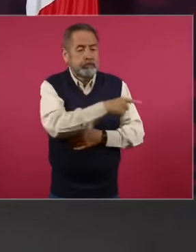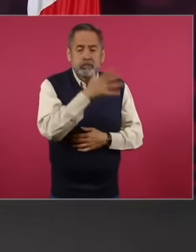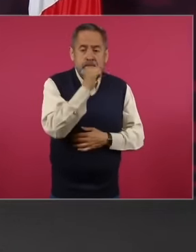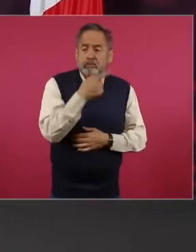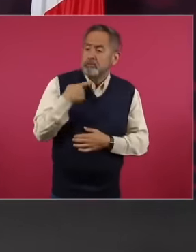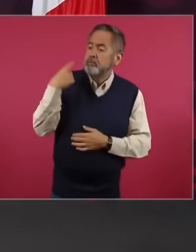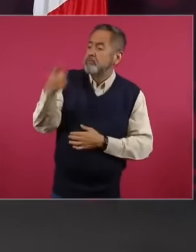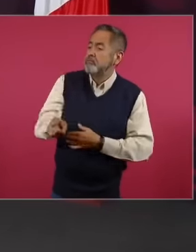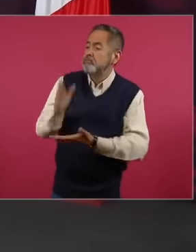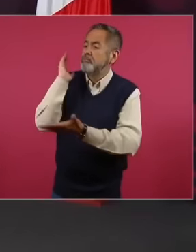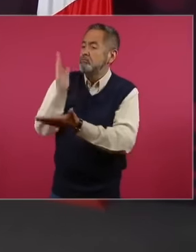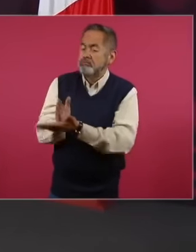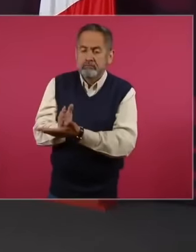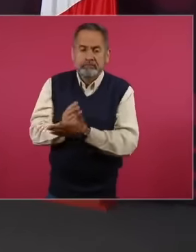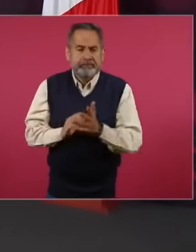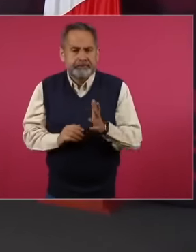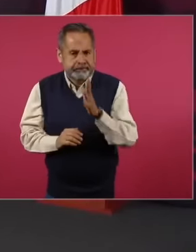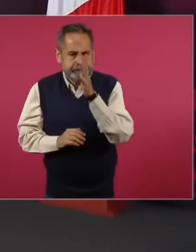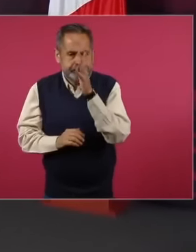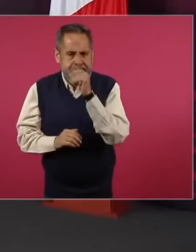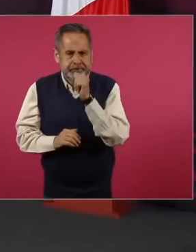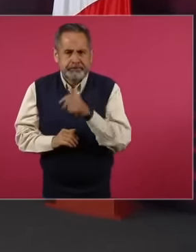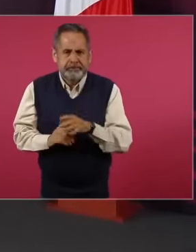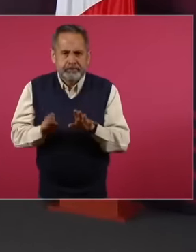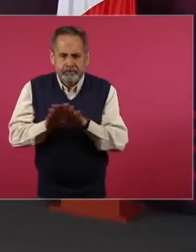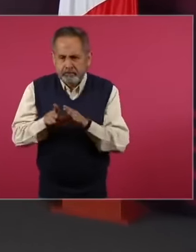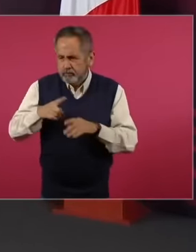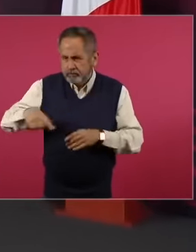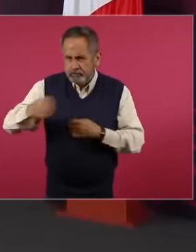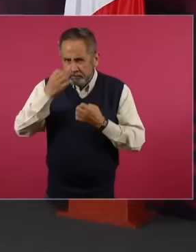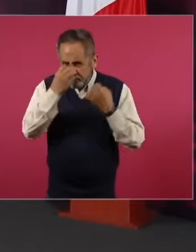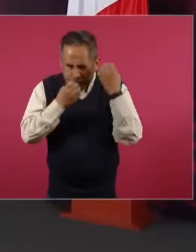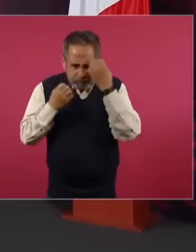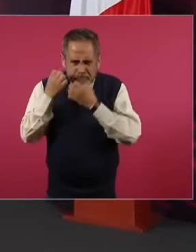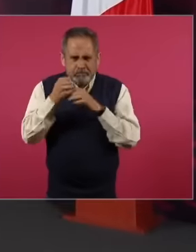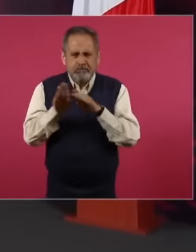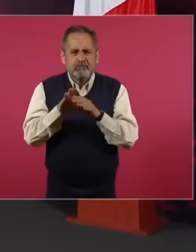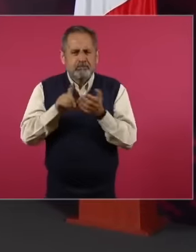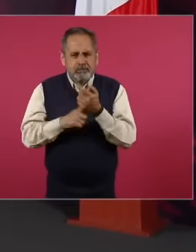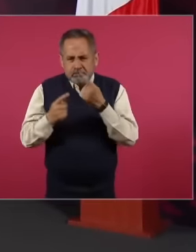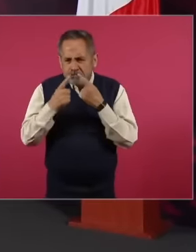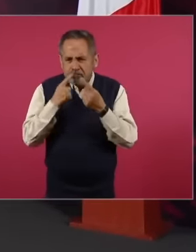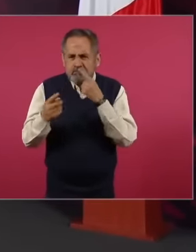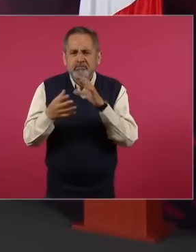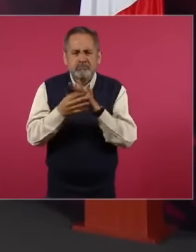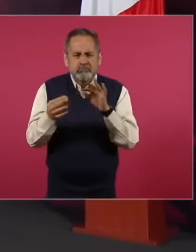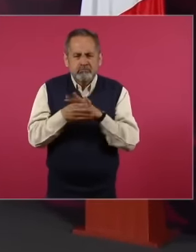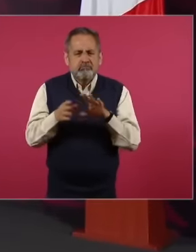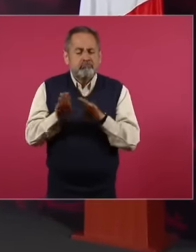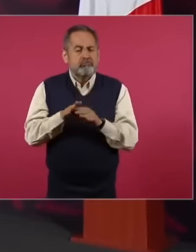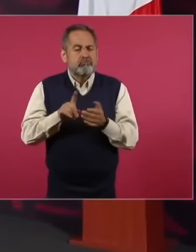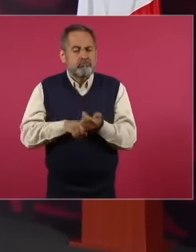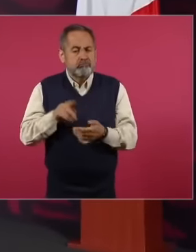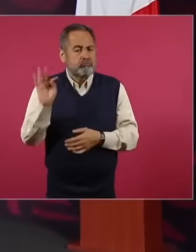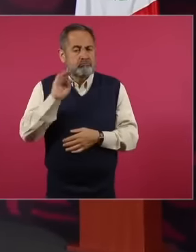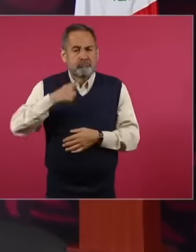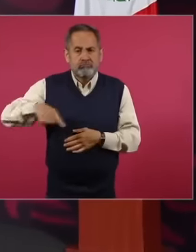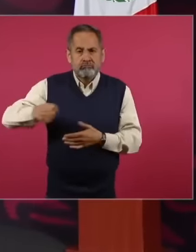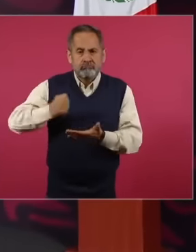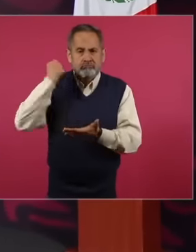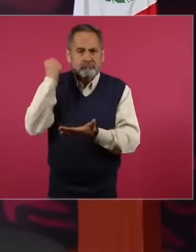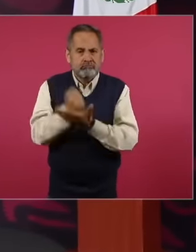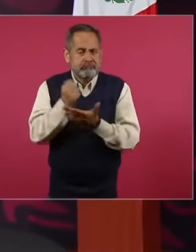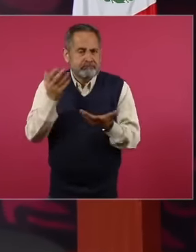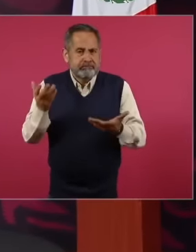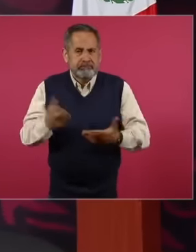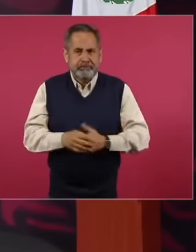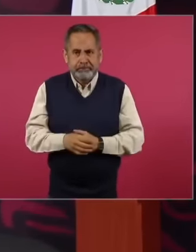the process of analysis, discussion and, if applicable, approval of the